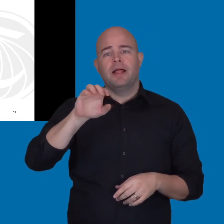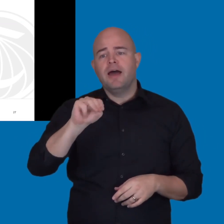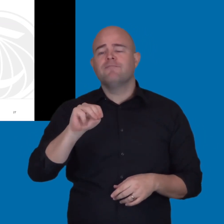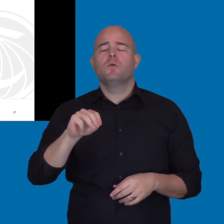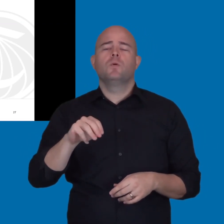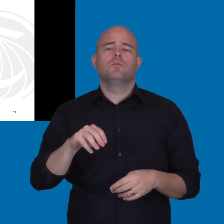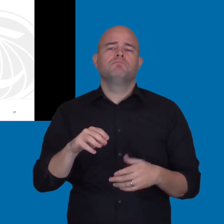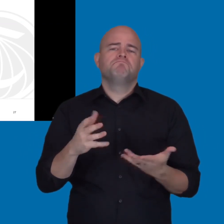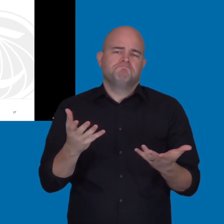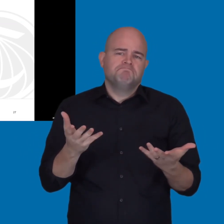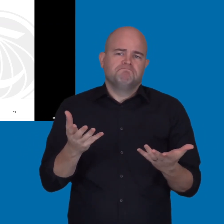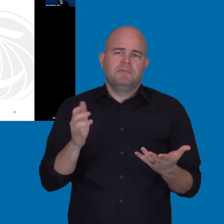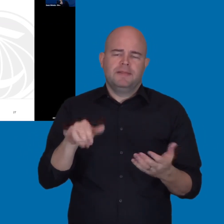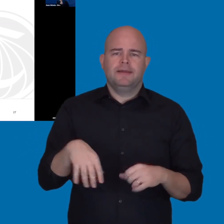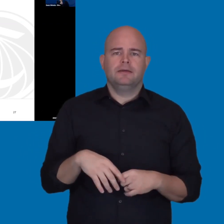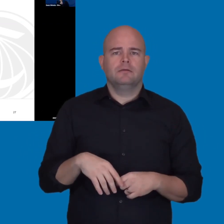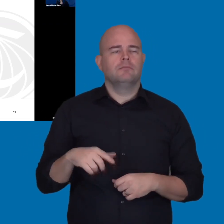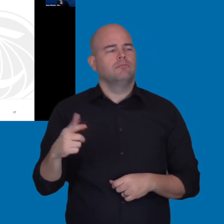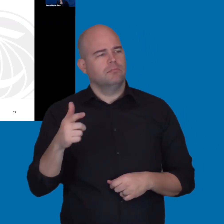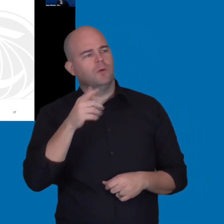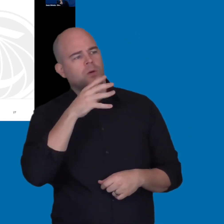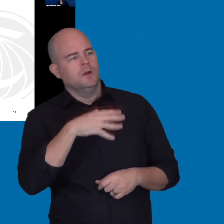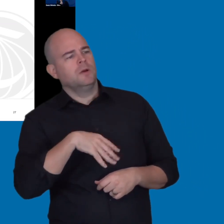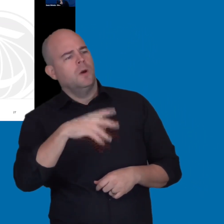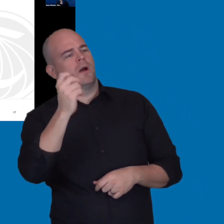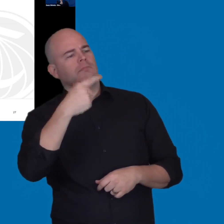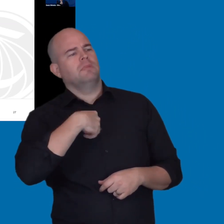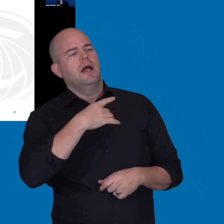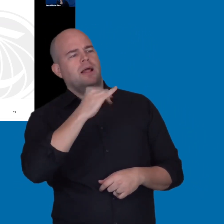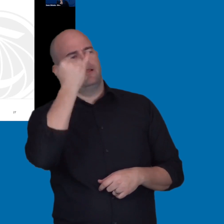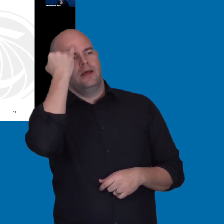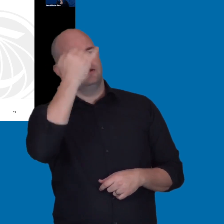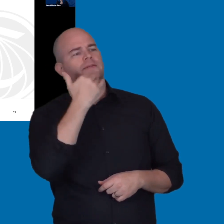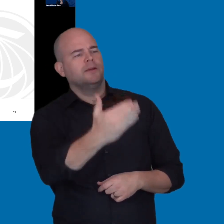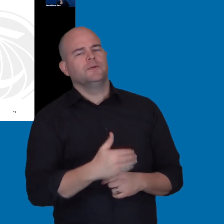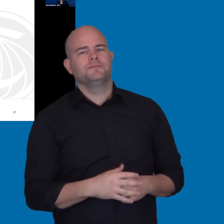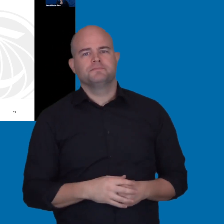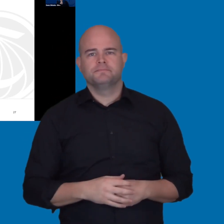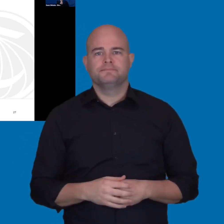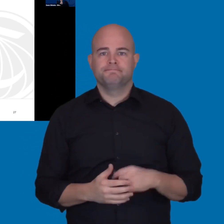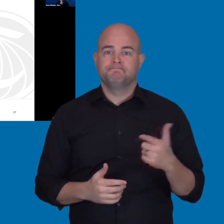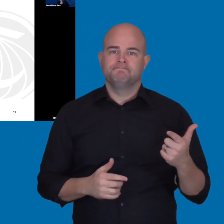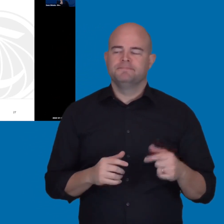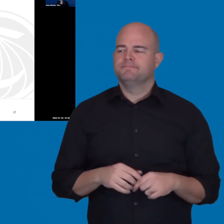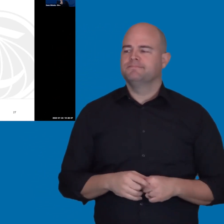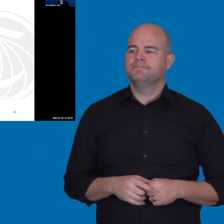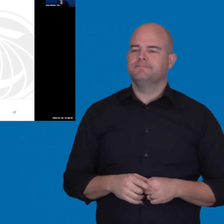maybe in a different delivery mechanism or platform? Okay. I like that idea. Thank you.